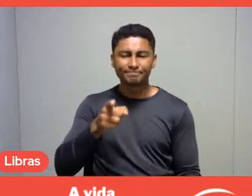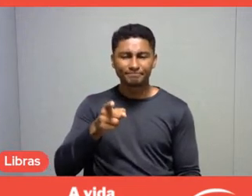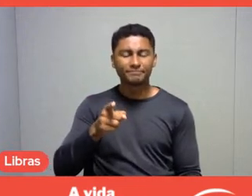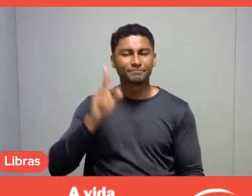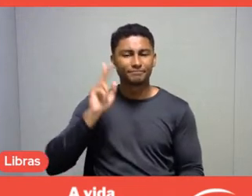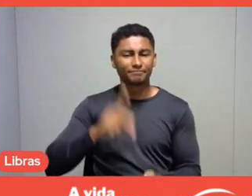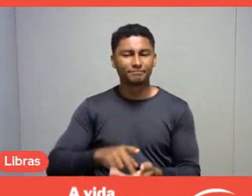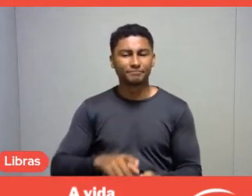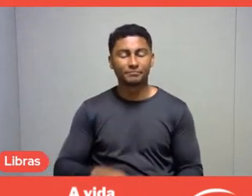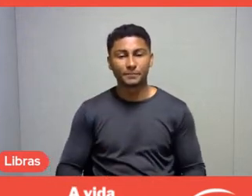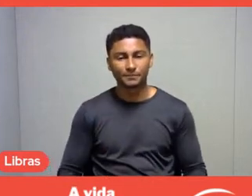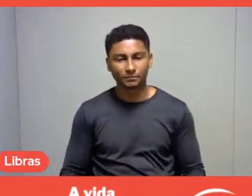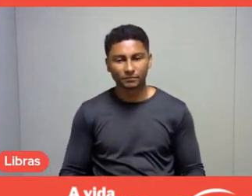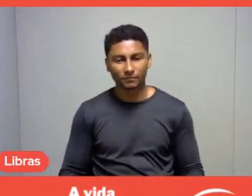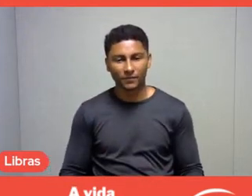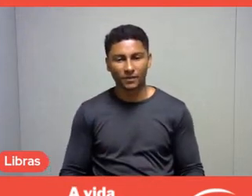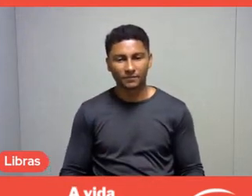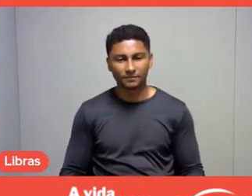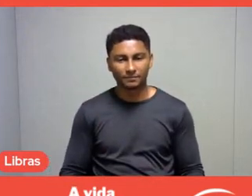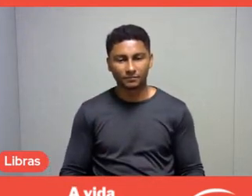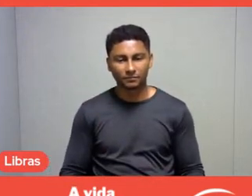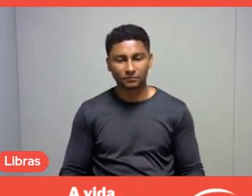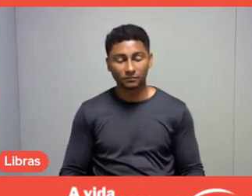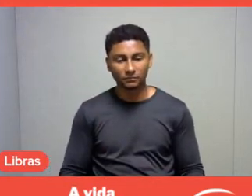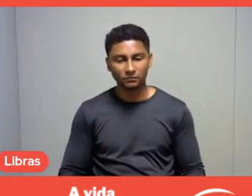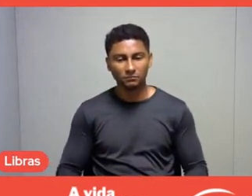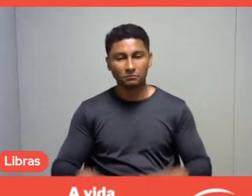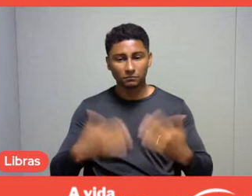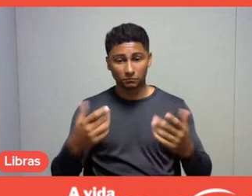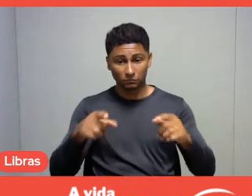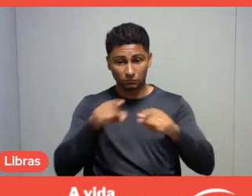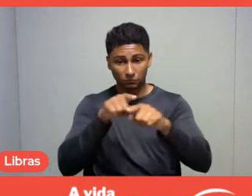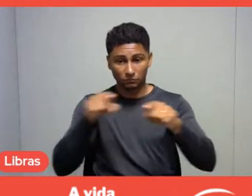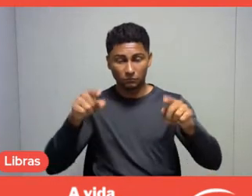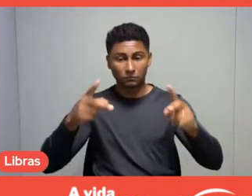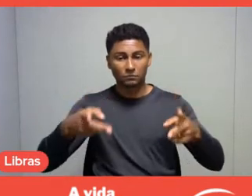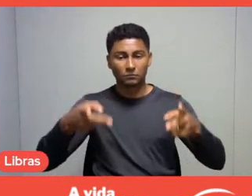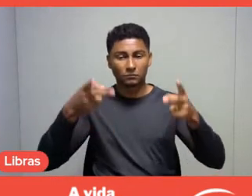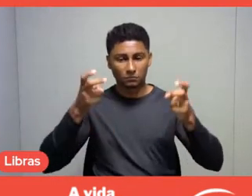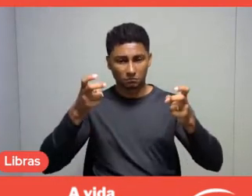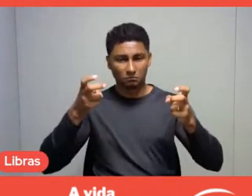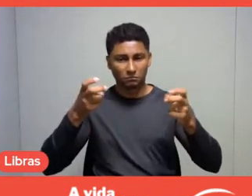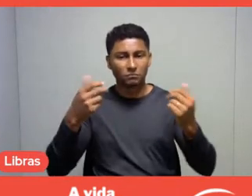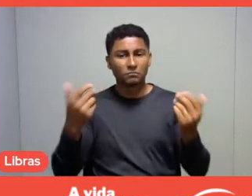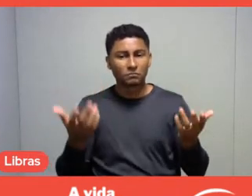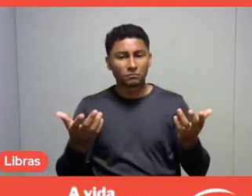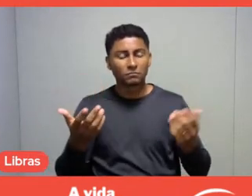But anyway, I don't know if you noticed that I spent part of our conversation